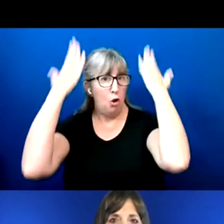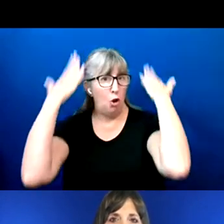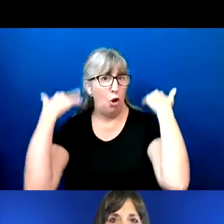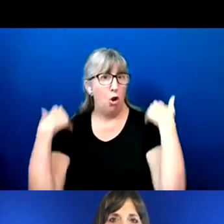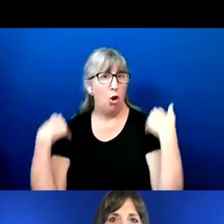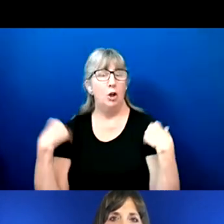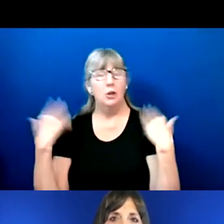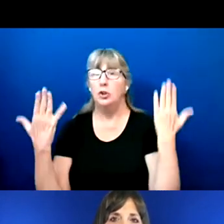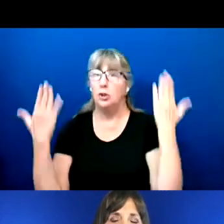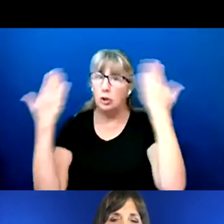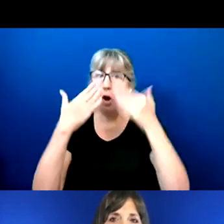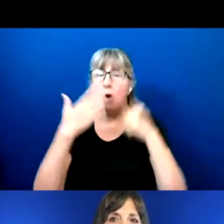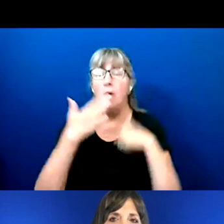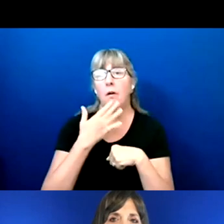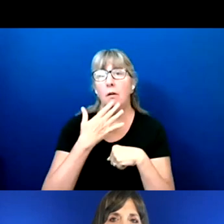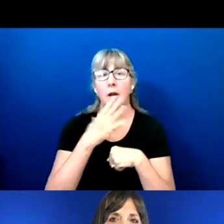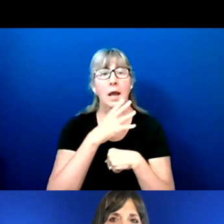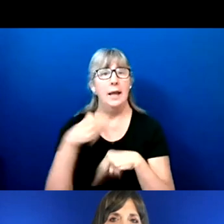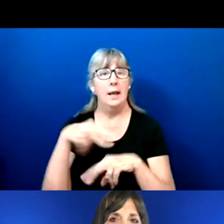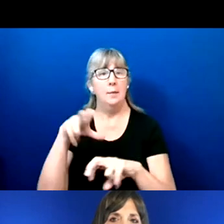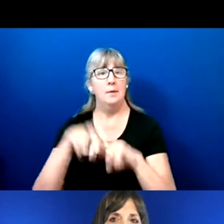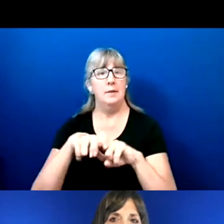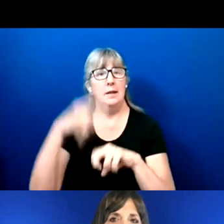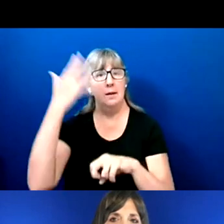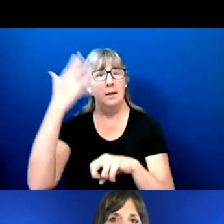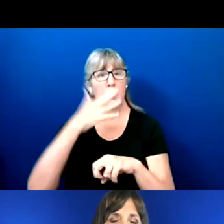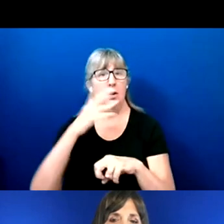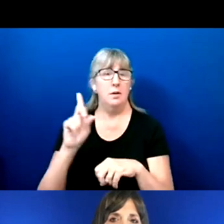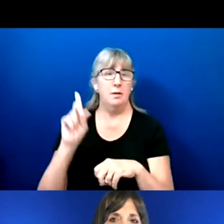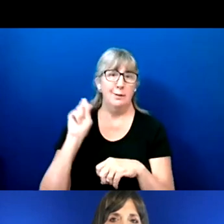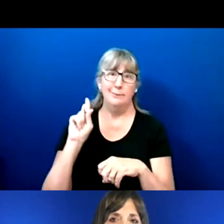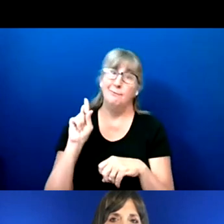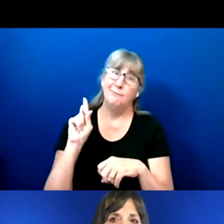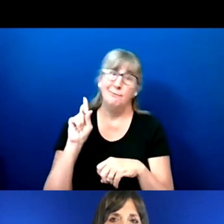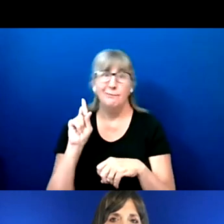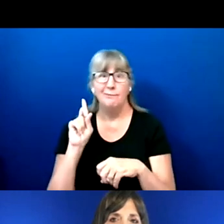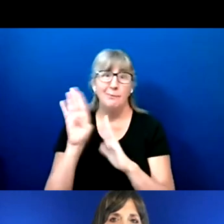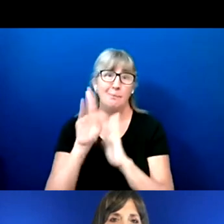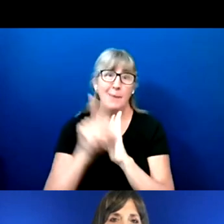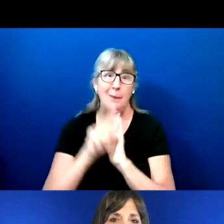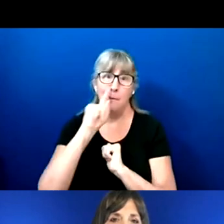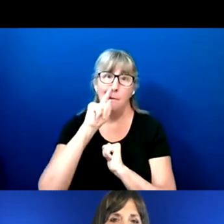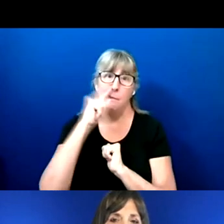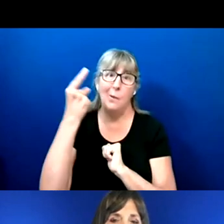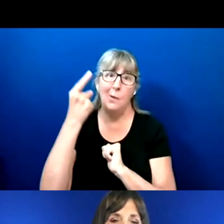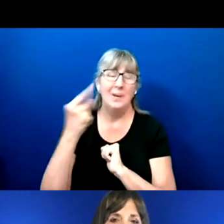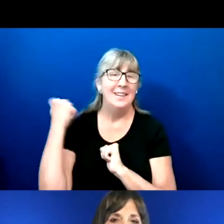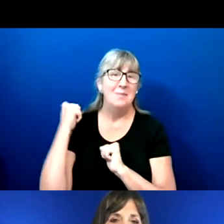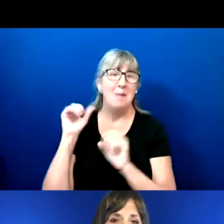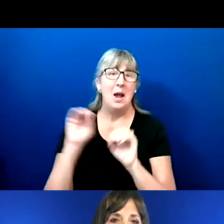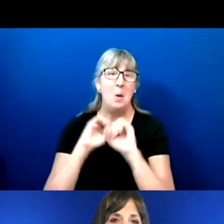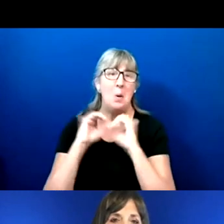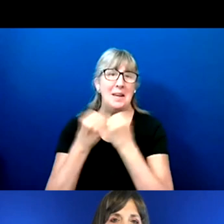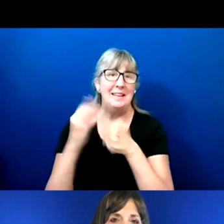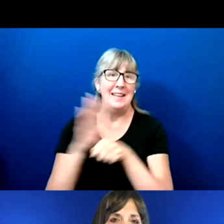And I am sitting in front of a not so exciting background with my organization logo, my Asian-American advancing justice, JC.